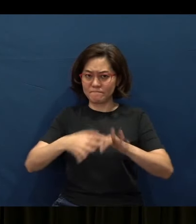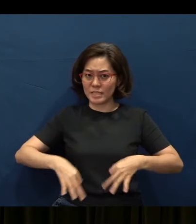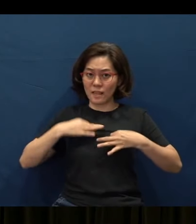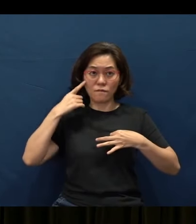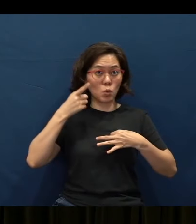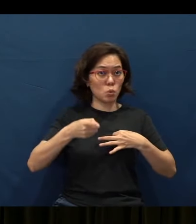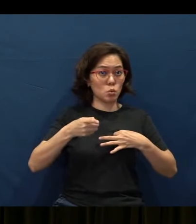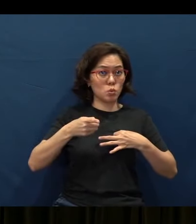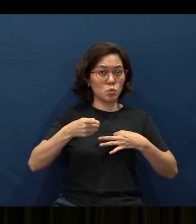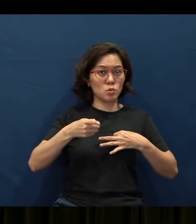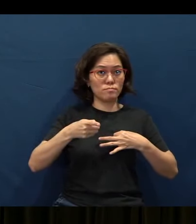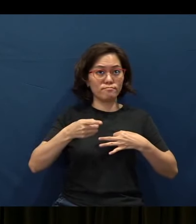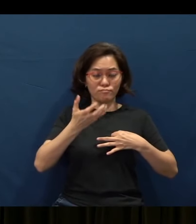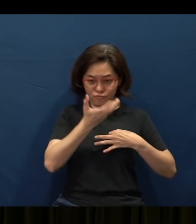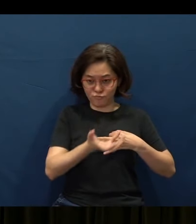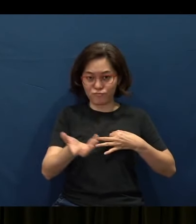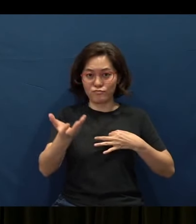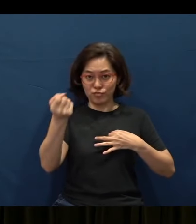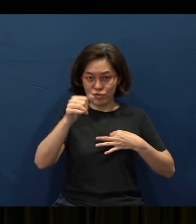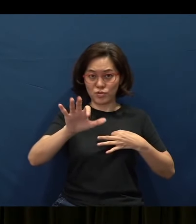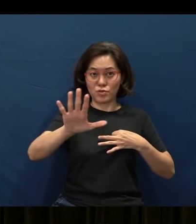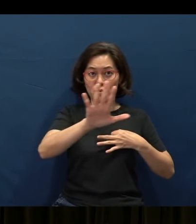an ornament to grace your neck.